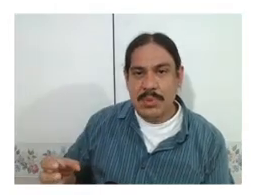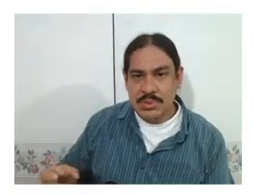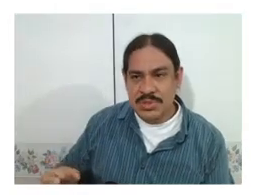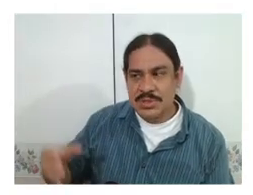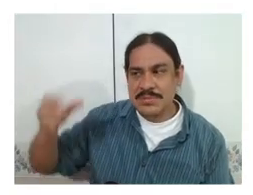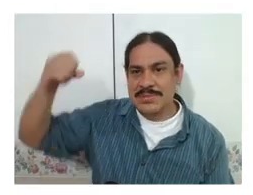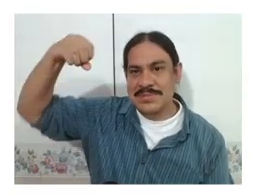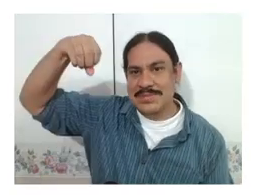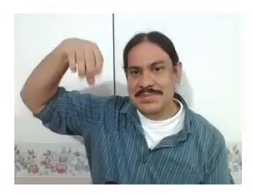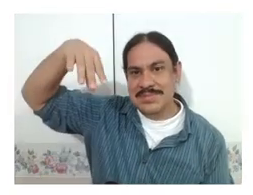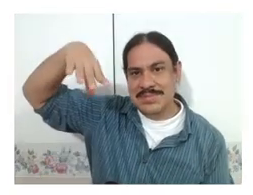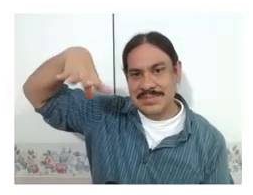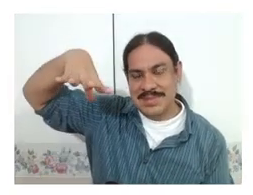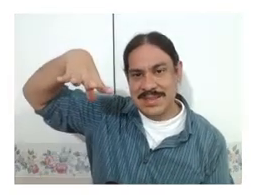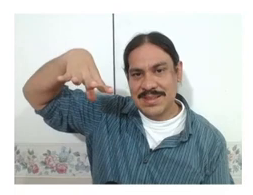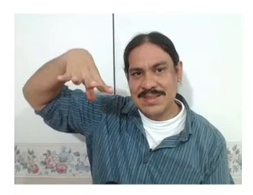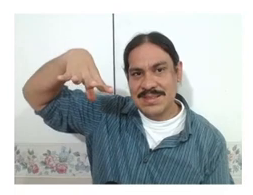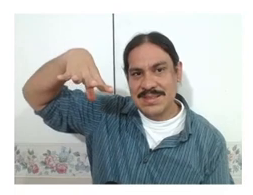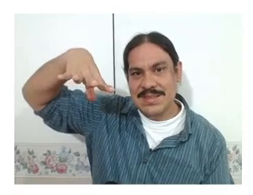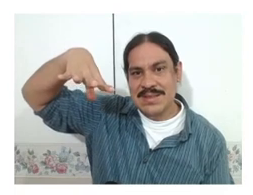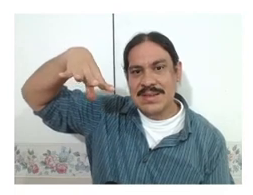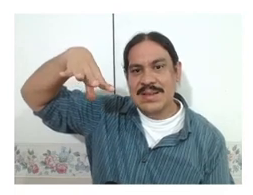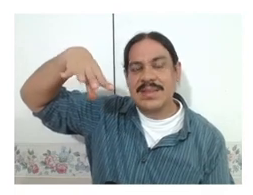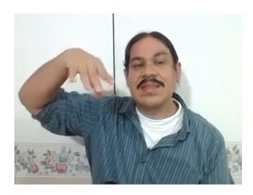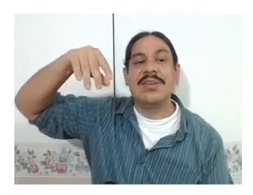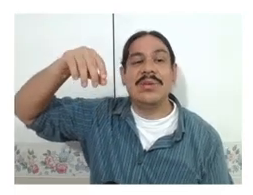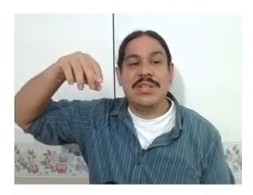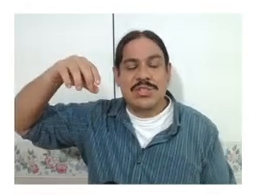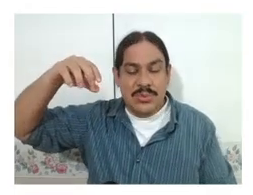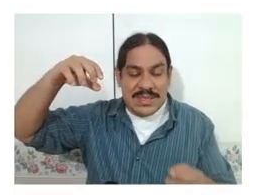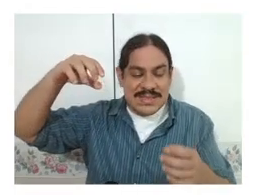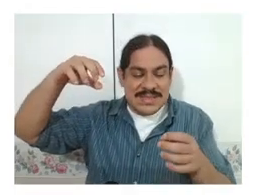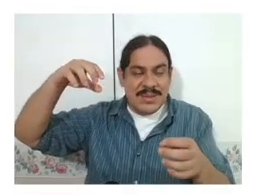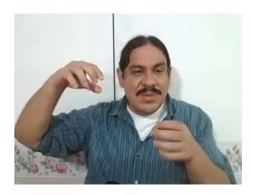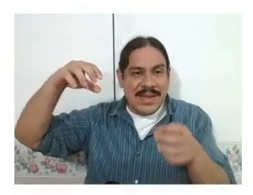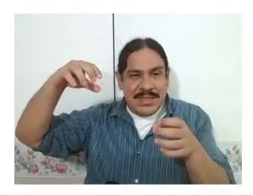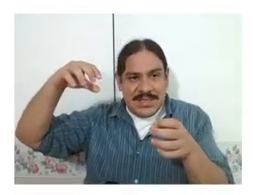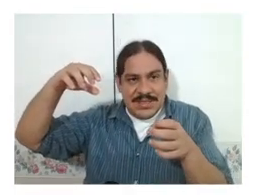'lamppost'